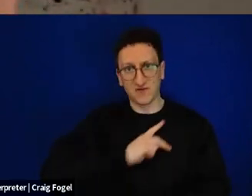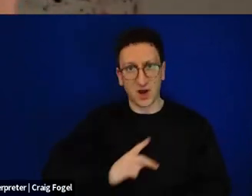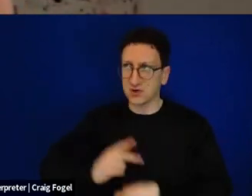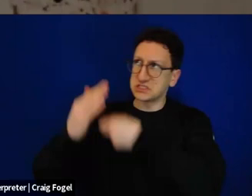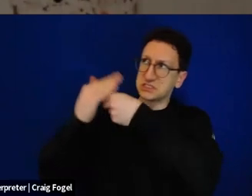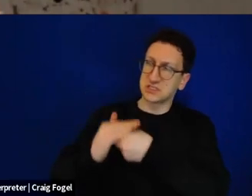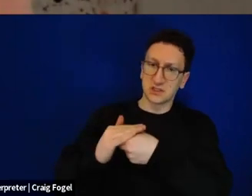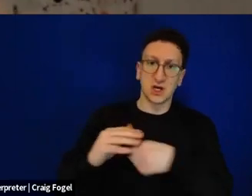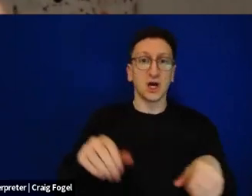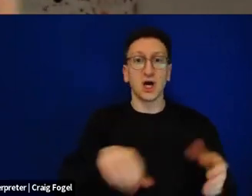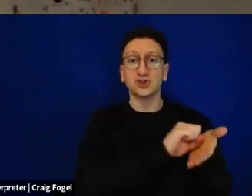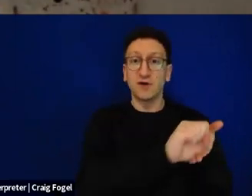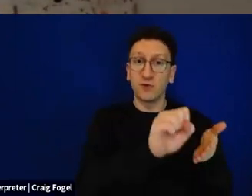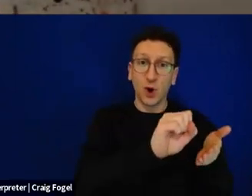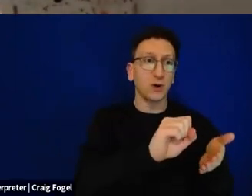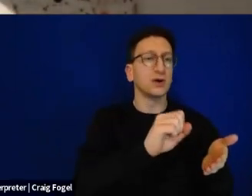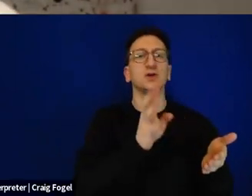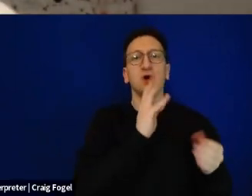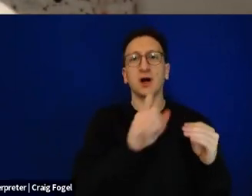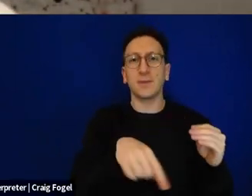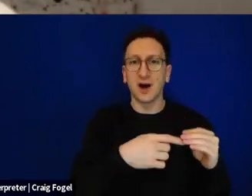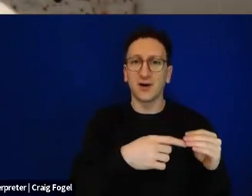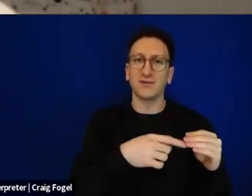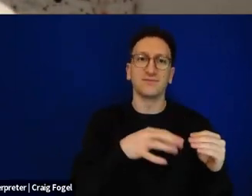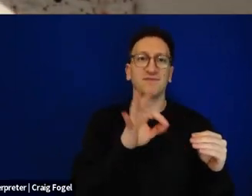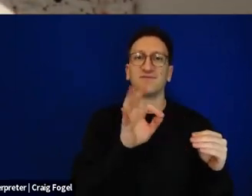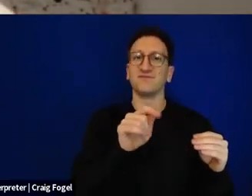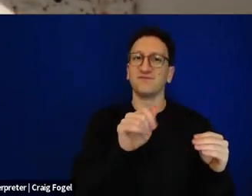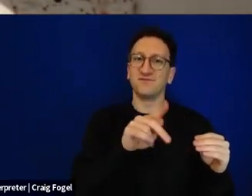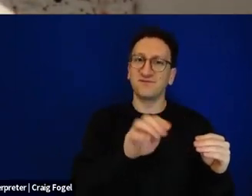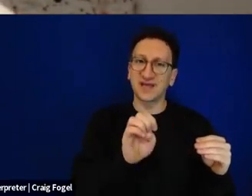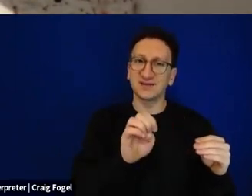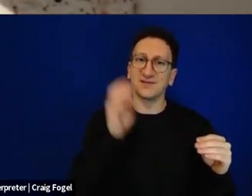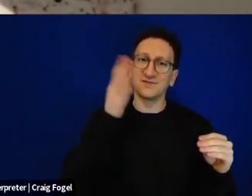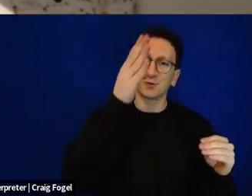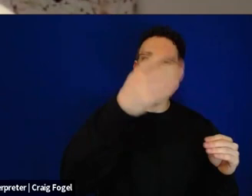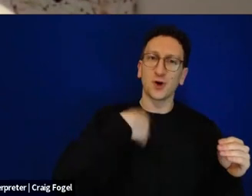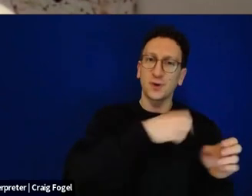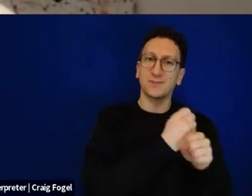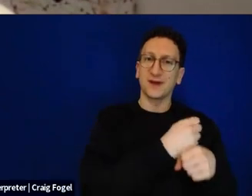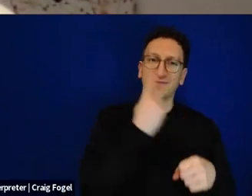the Brit Yehud, the fate, the destiny that we can create for ourselves at Mount Sinai.